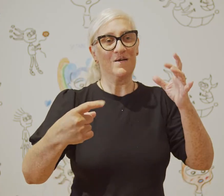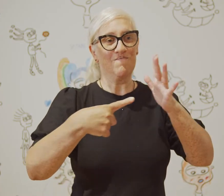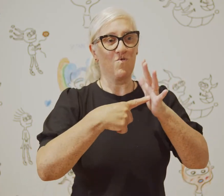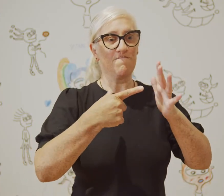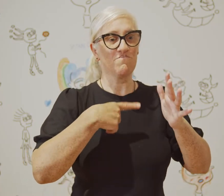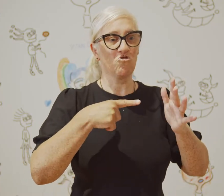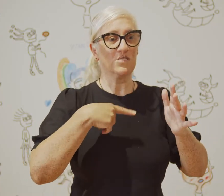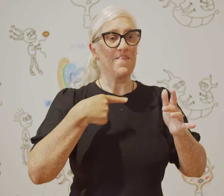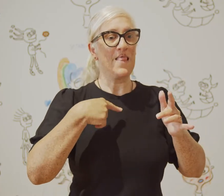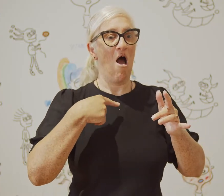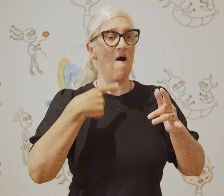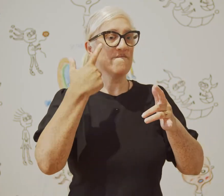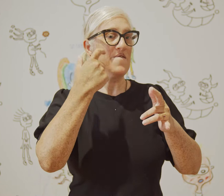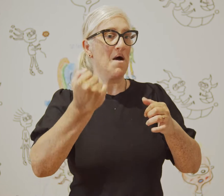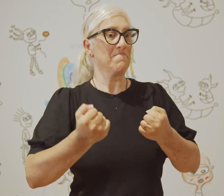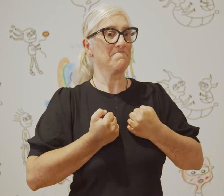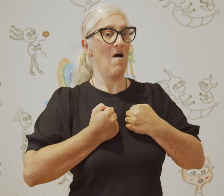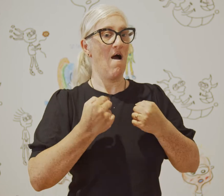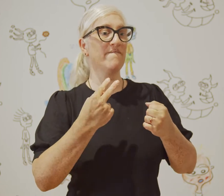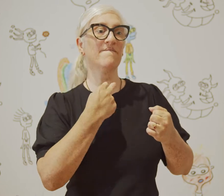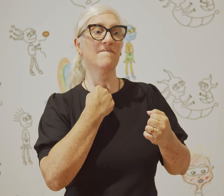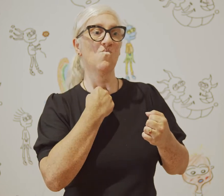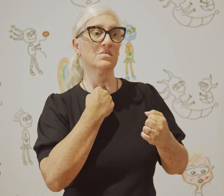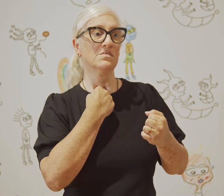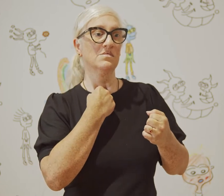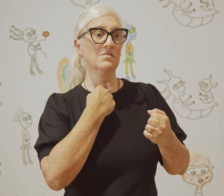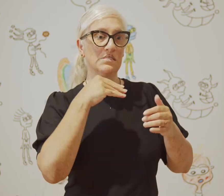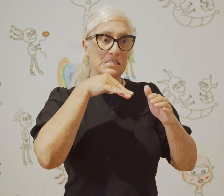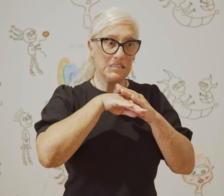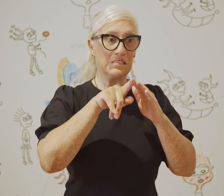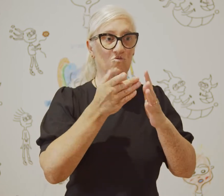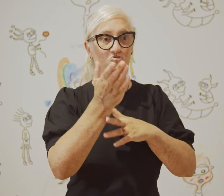Art is vitally important to me. I have found my voice through my artwork and